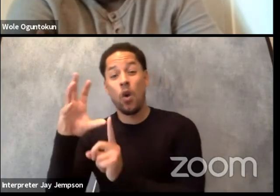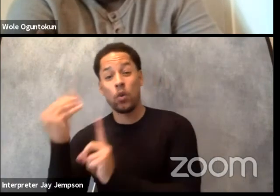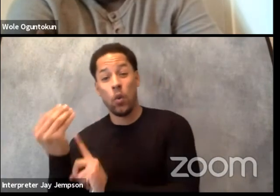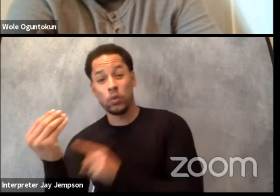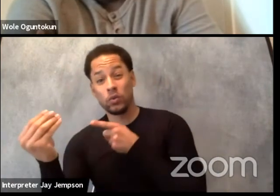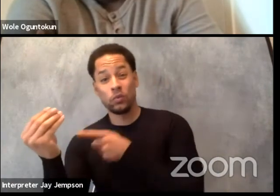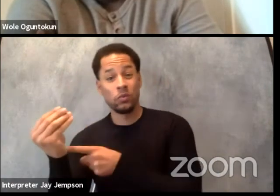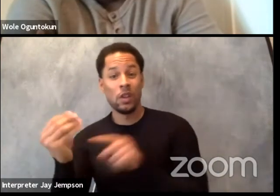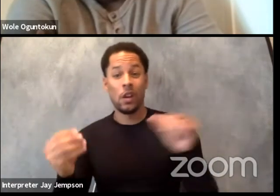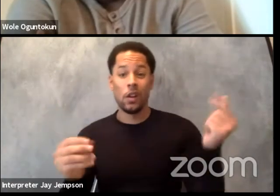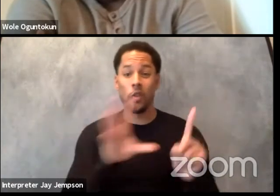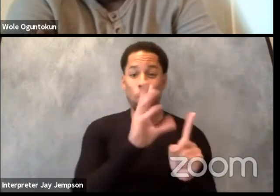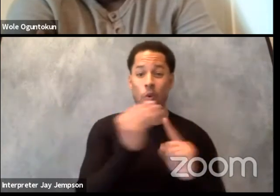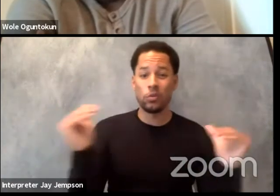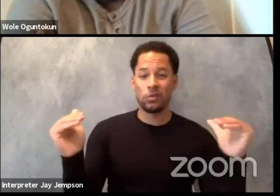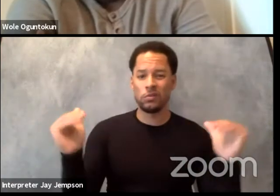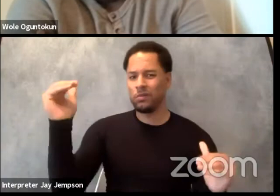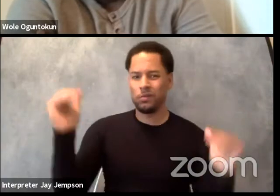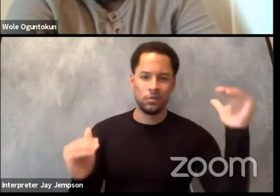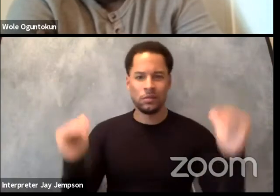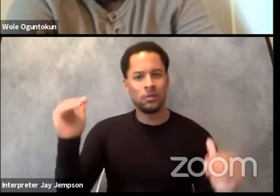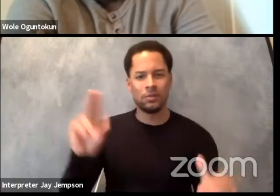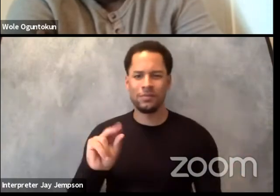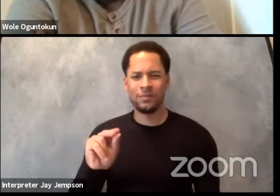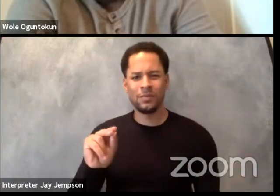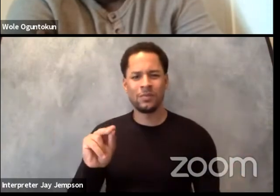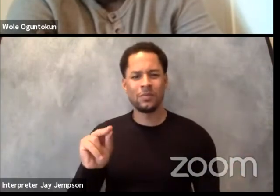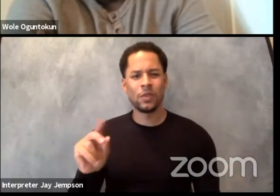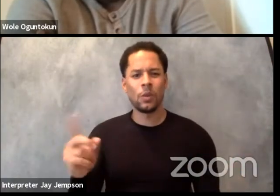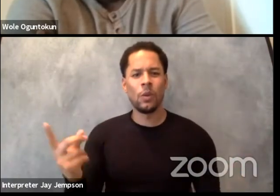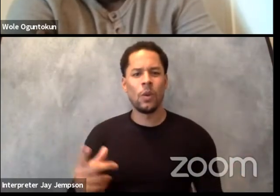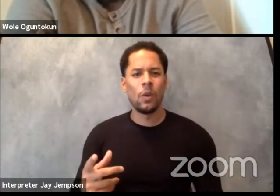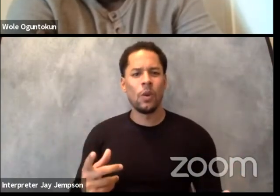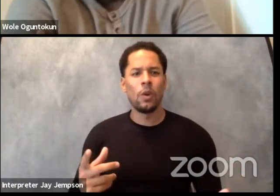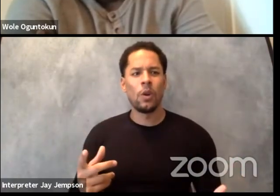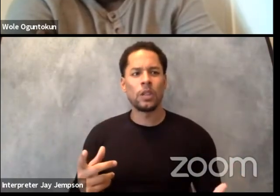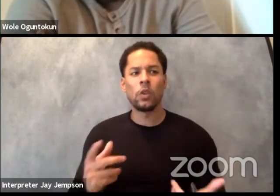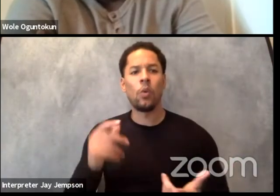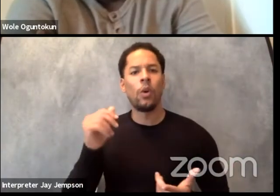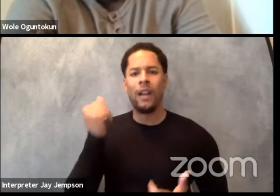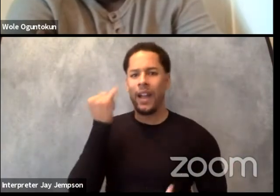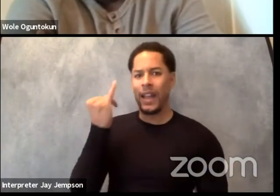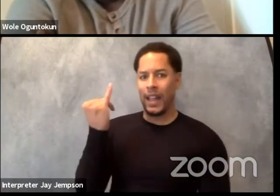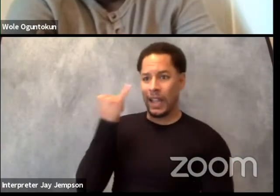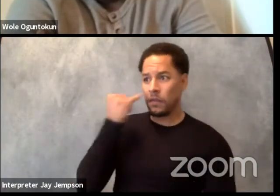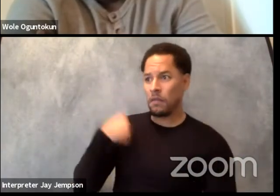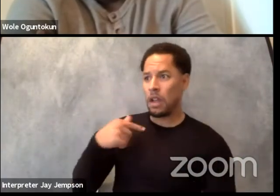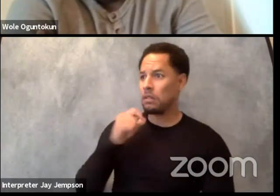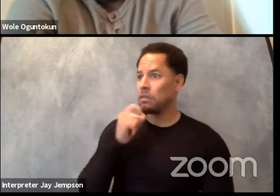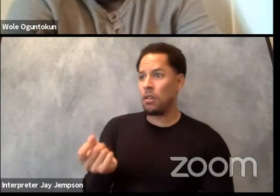because they don't speak the general language and that intellectually they're not up to standard and things like that.